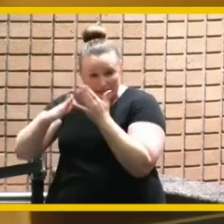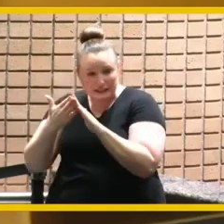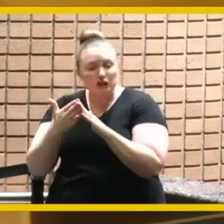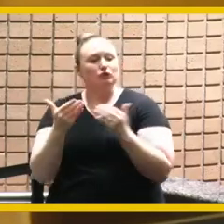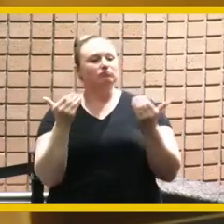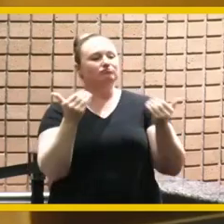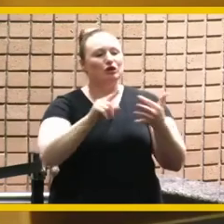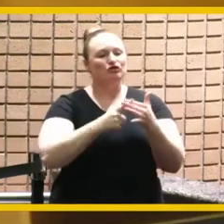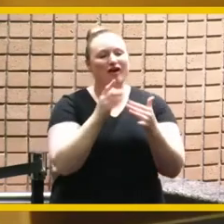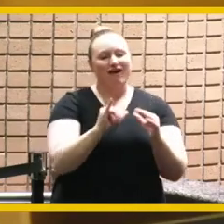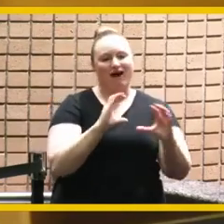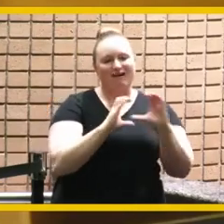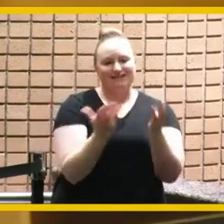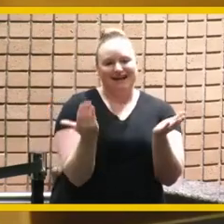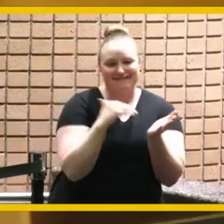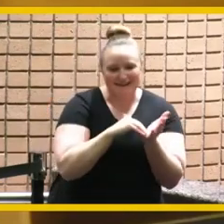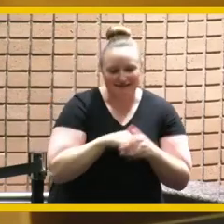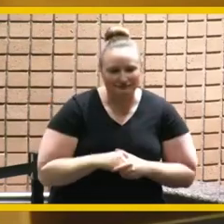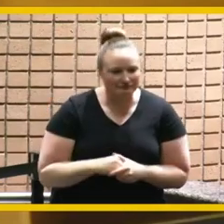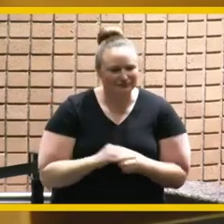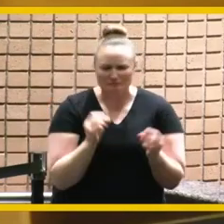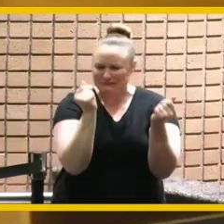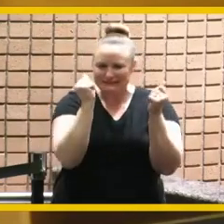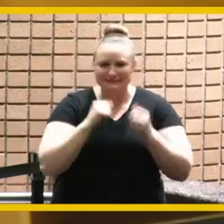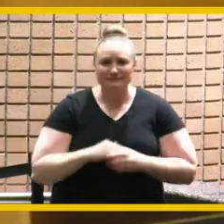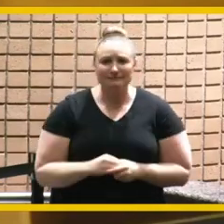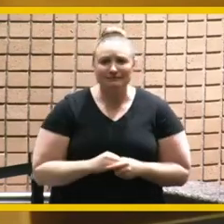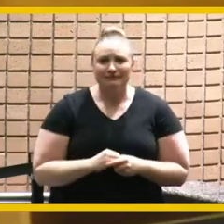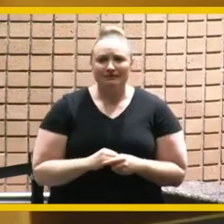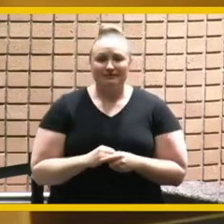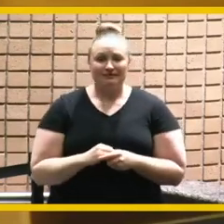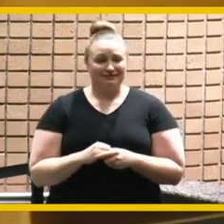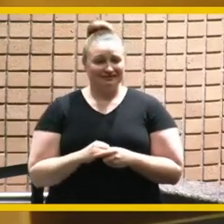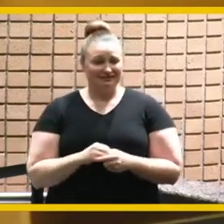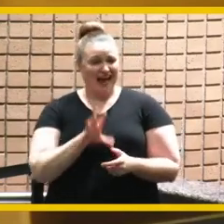you you start talking about those immediately i don't know where you get that kind of a memory my